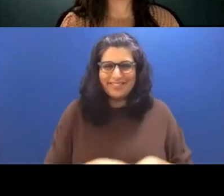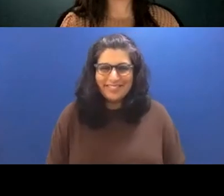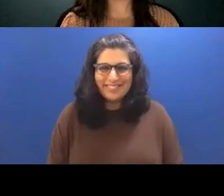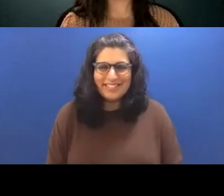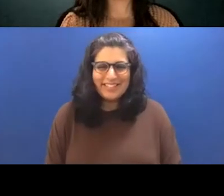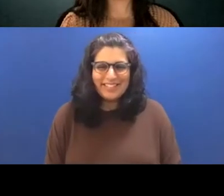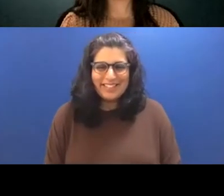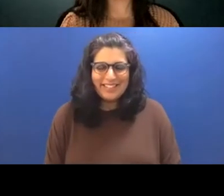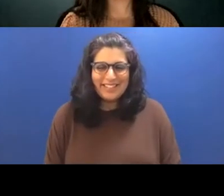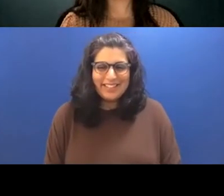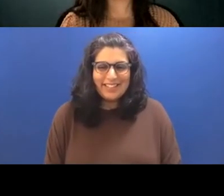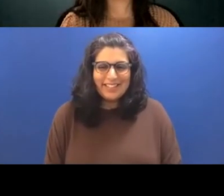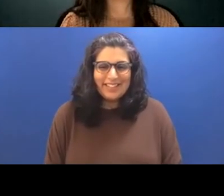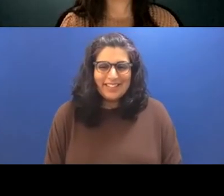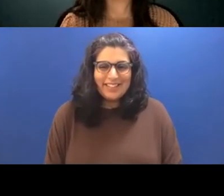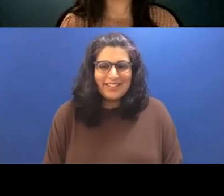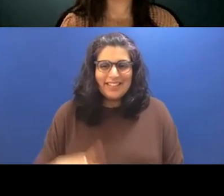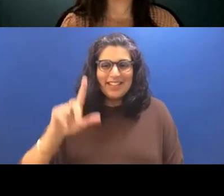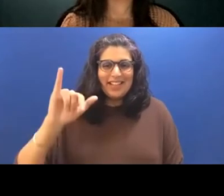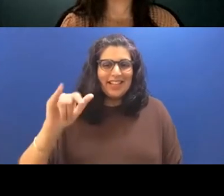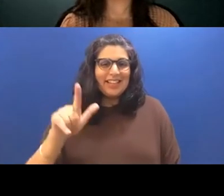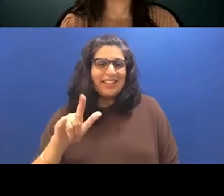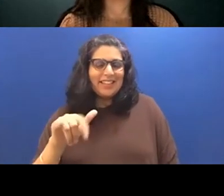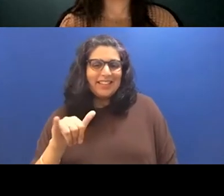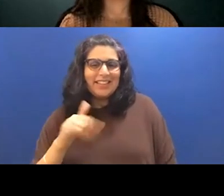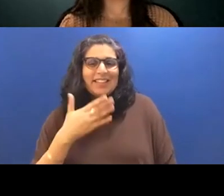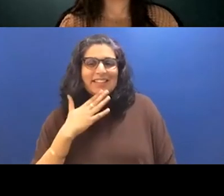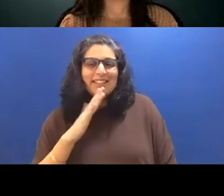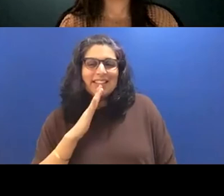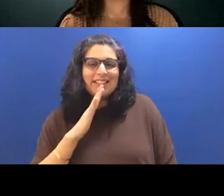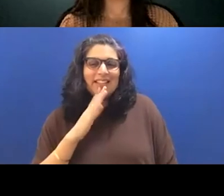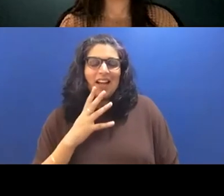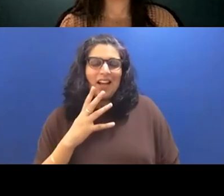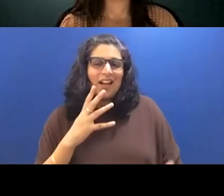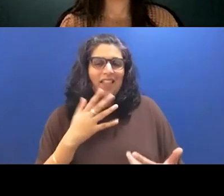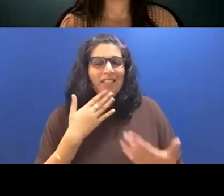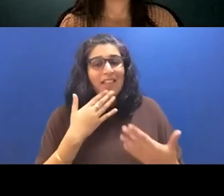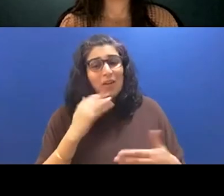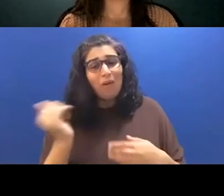Lily Philpott Thank you all so much. I am going to transition